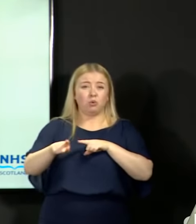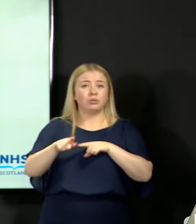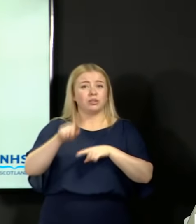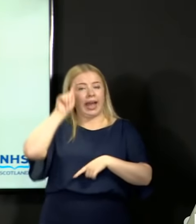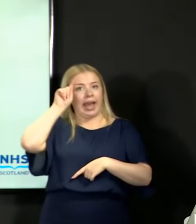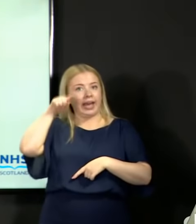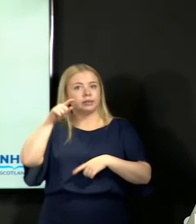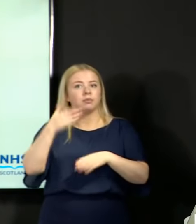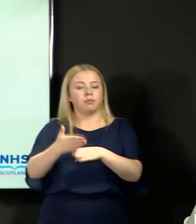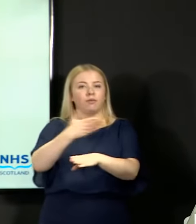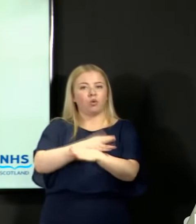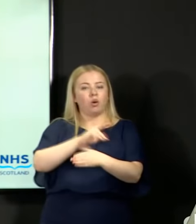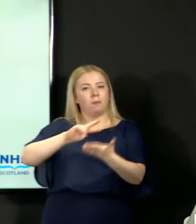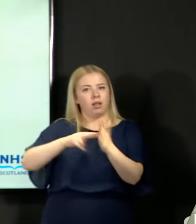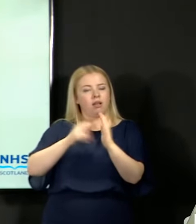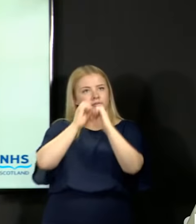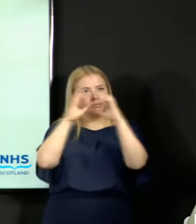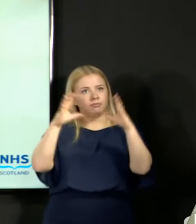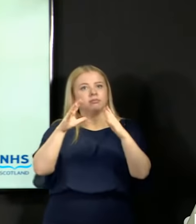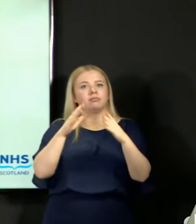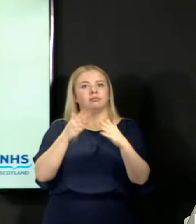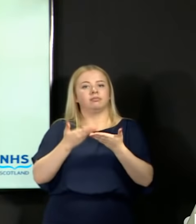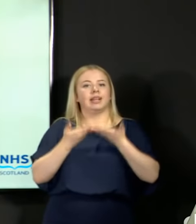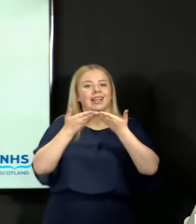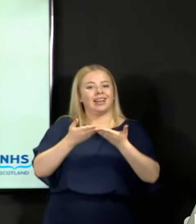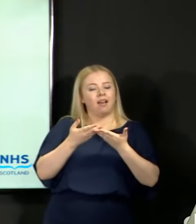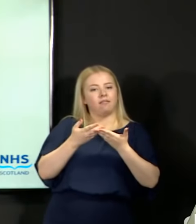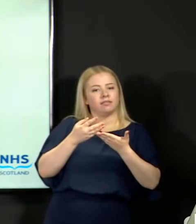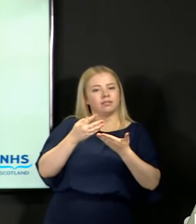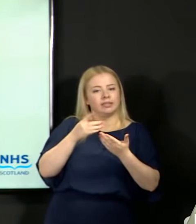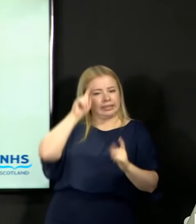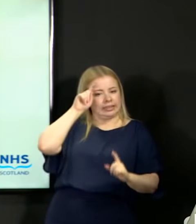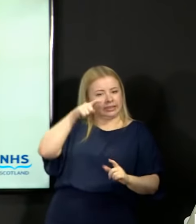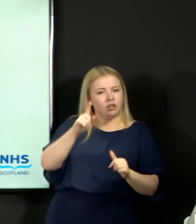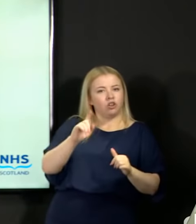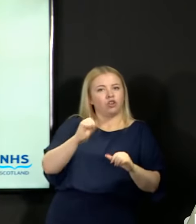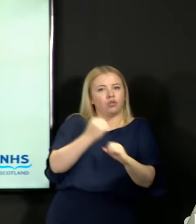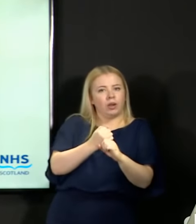so I think that we do have to bear that in mind as we carry out this analysis.